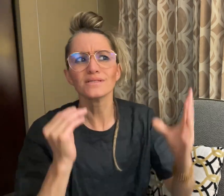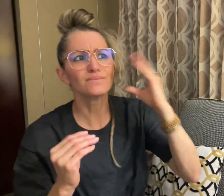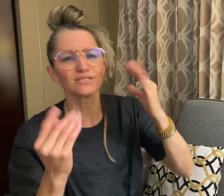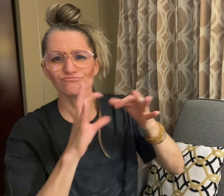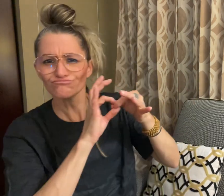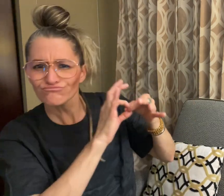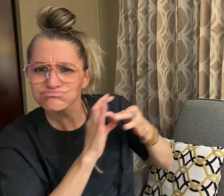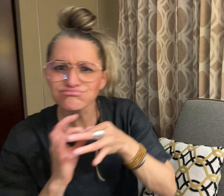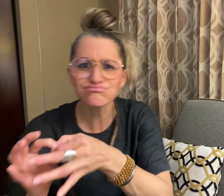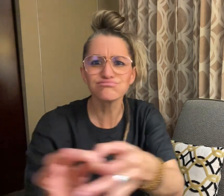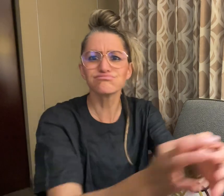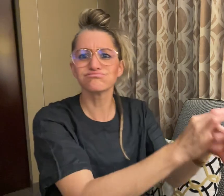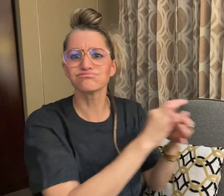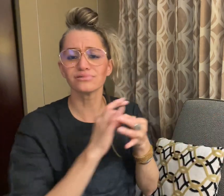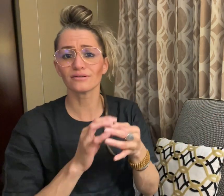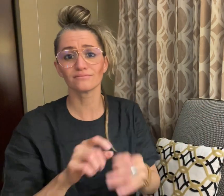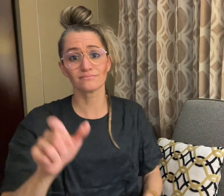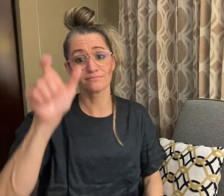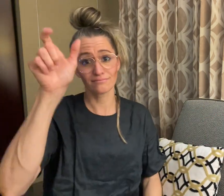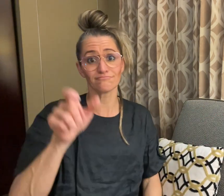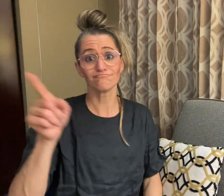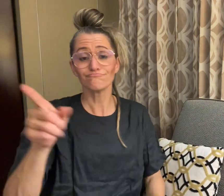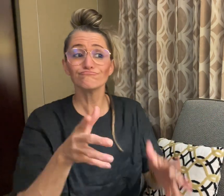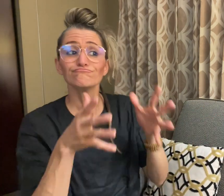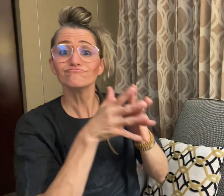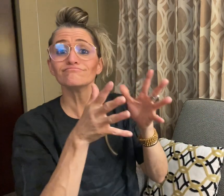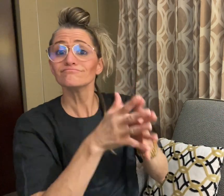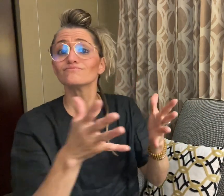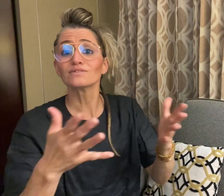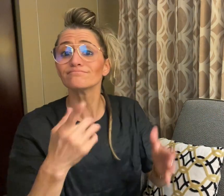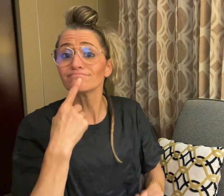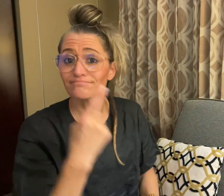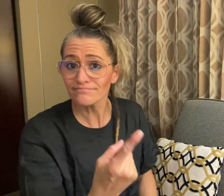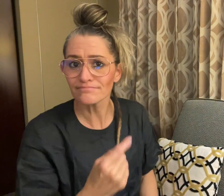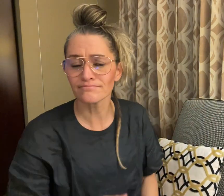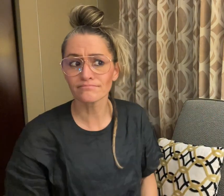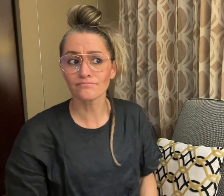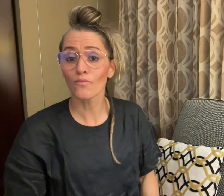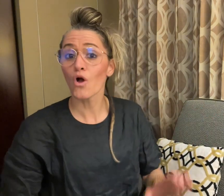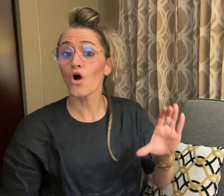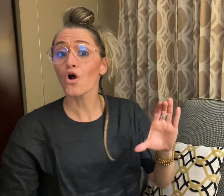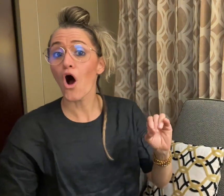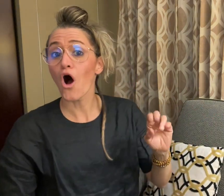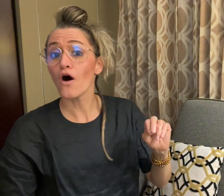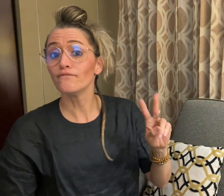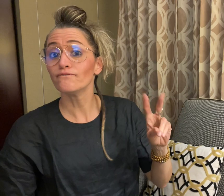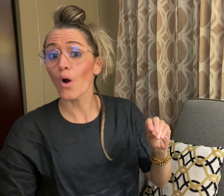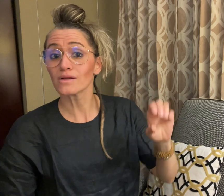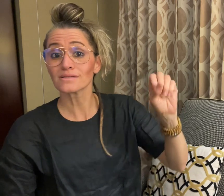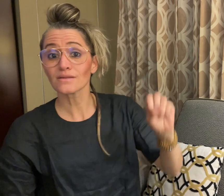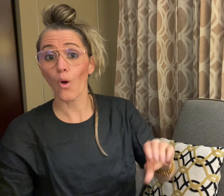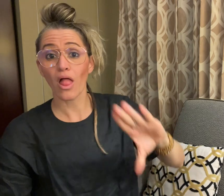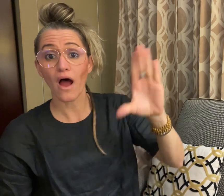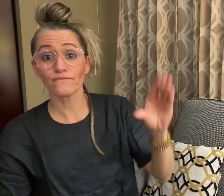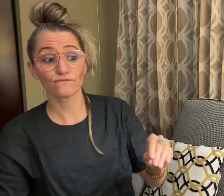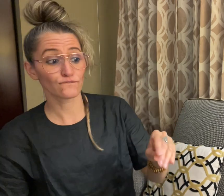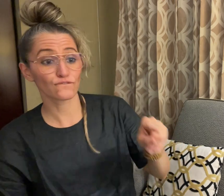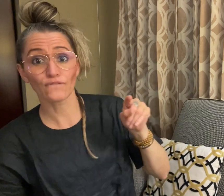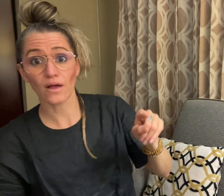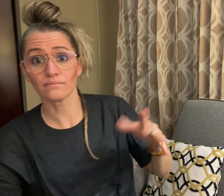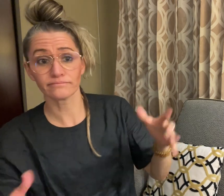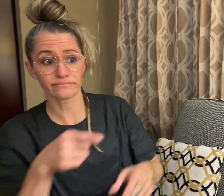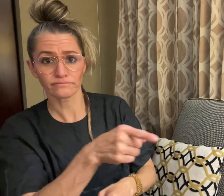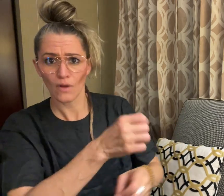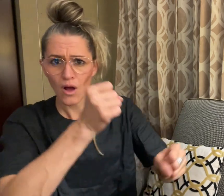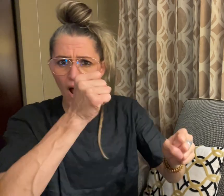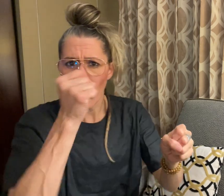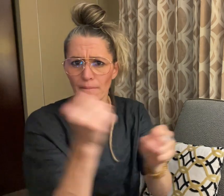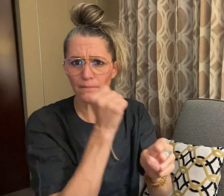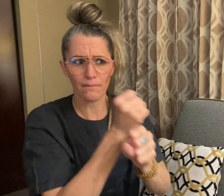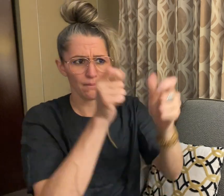He ends by saying “Convo South Africa is an equal-opportunity